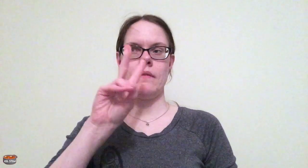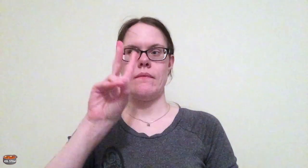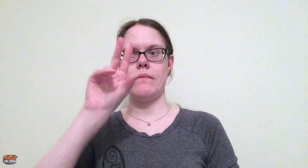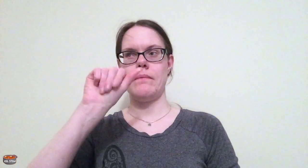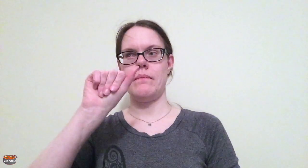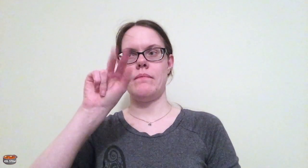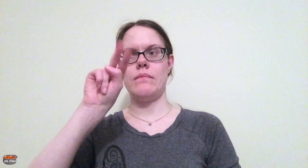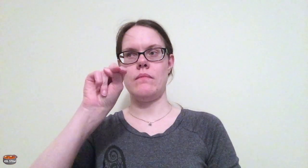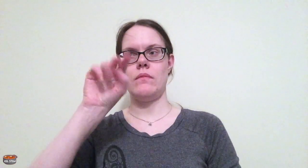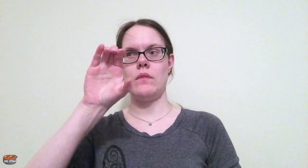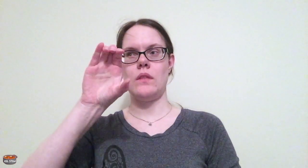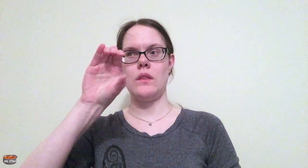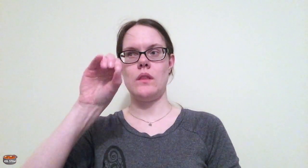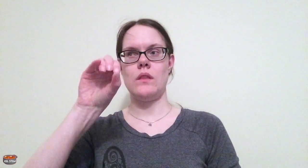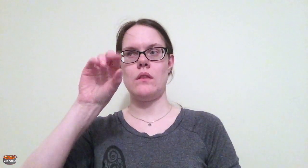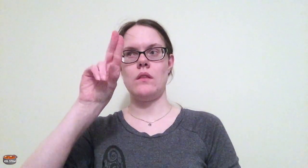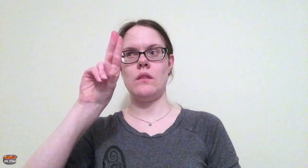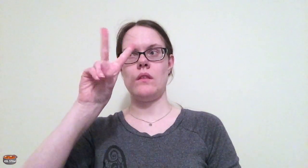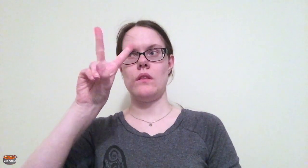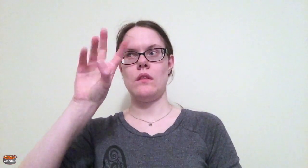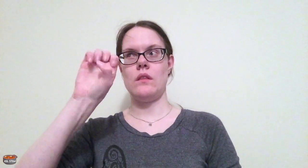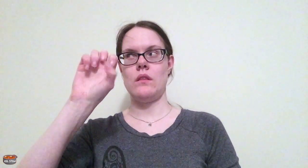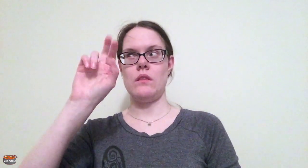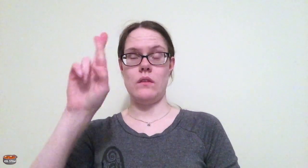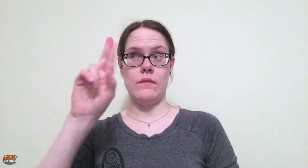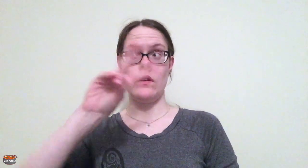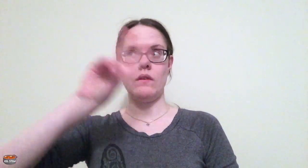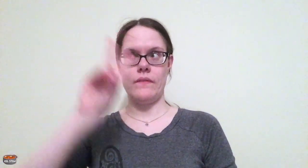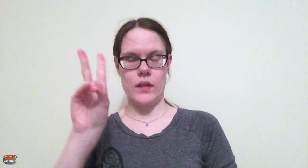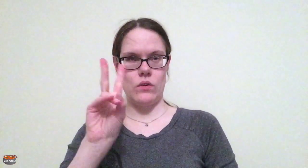his family moved to Vancouver,